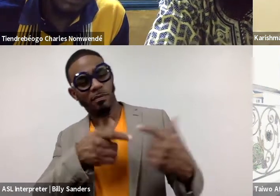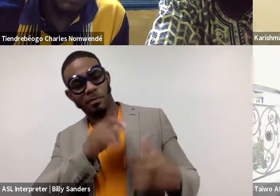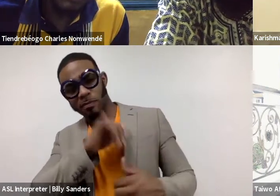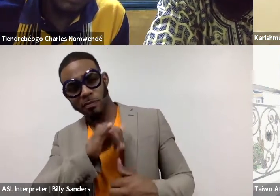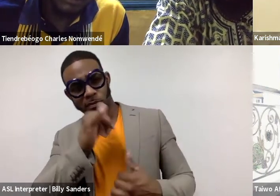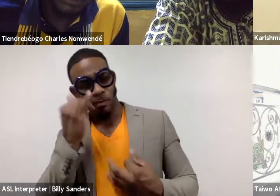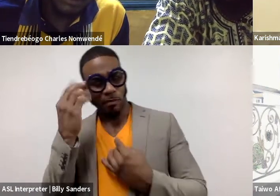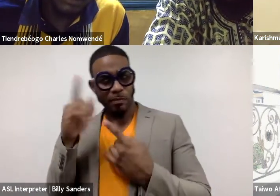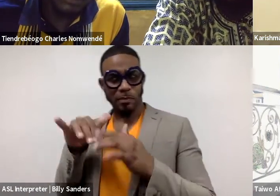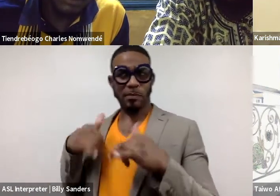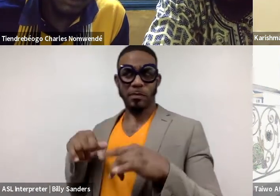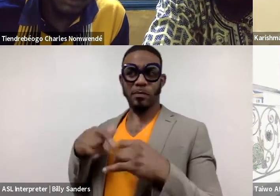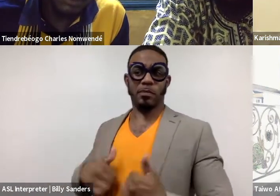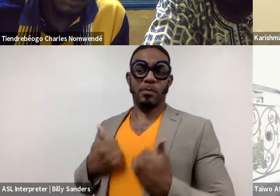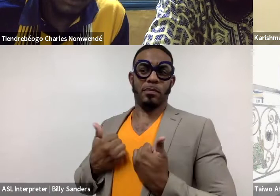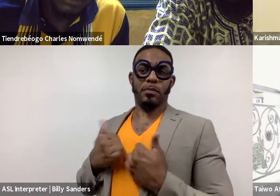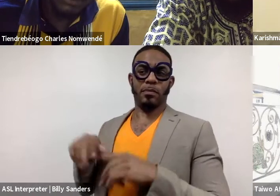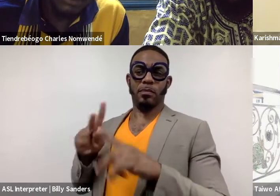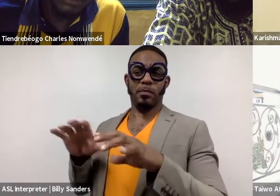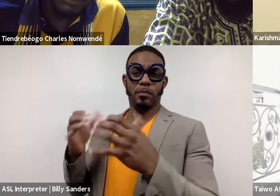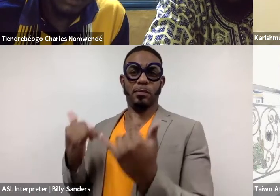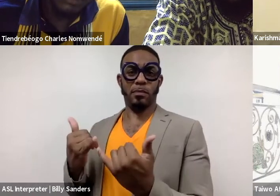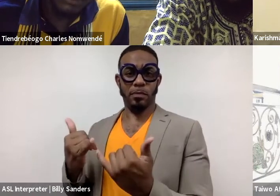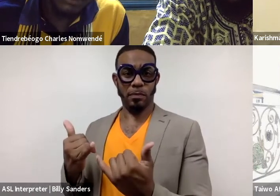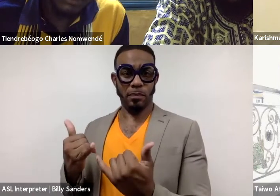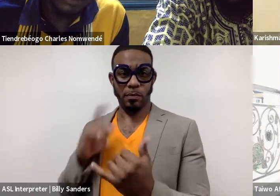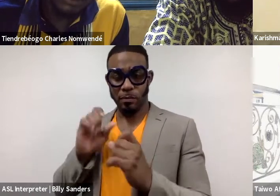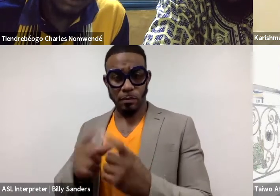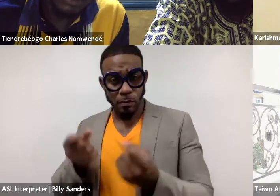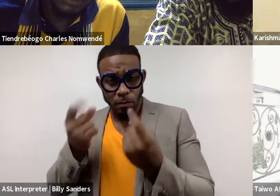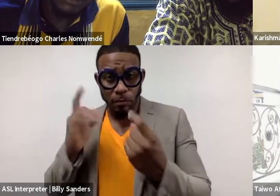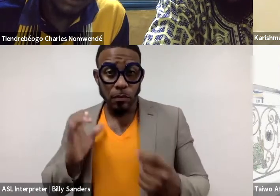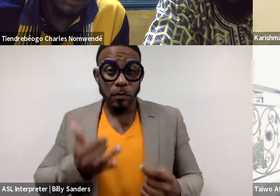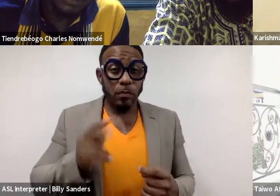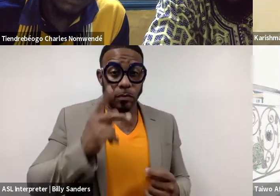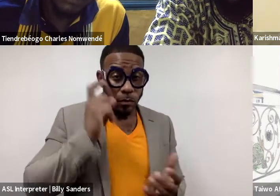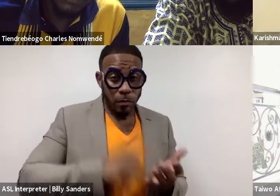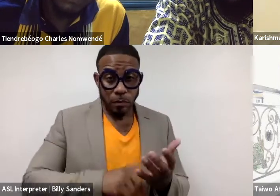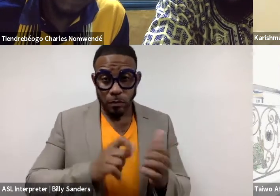about how we exist as a people now, and being able to understand our own realities with each other.